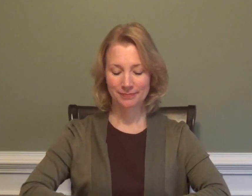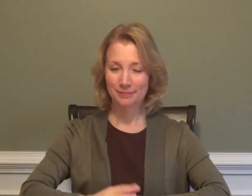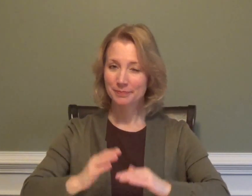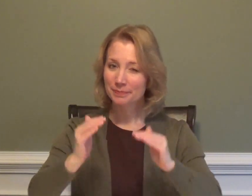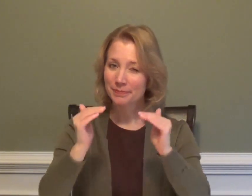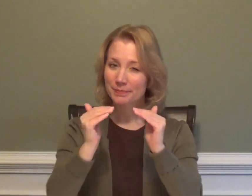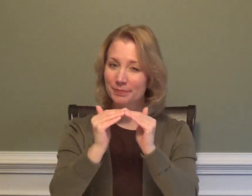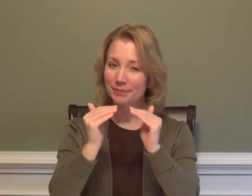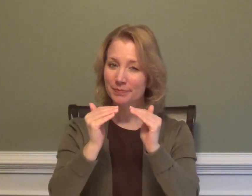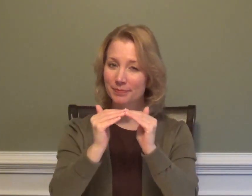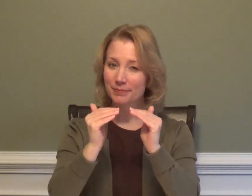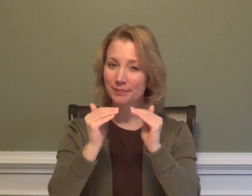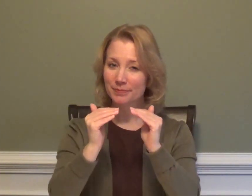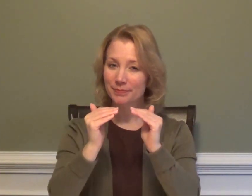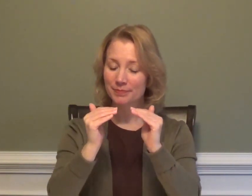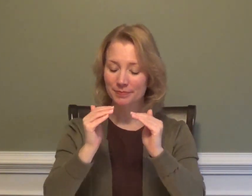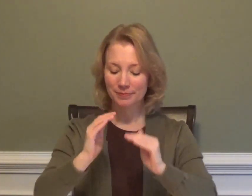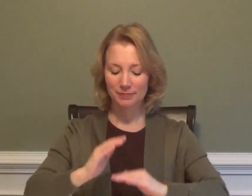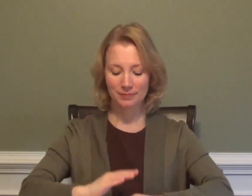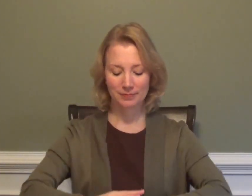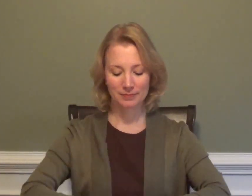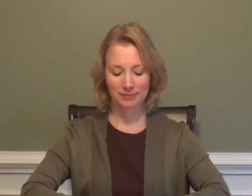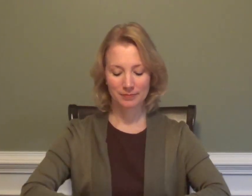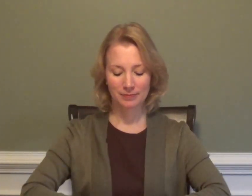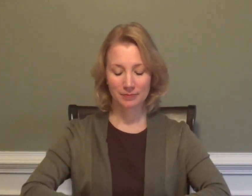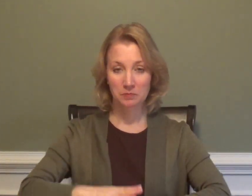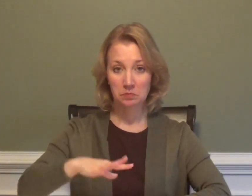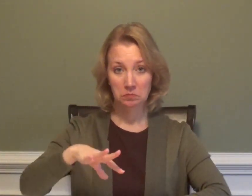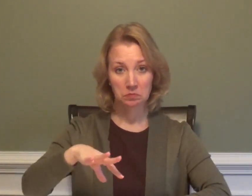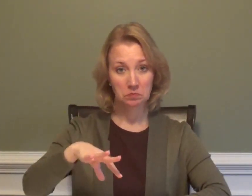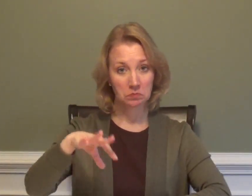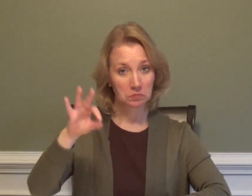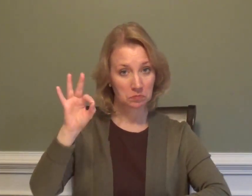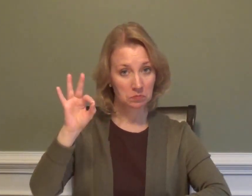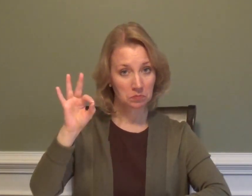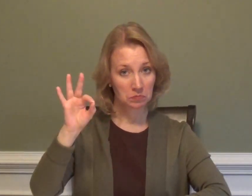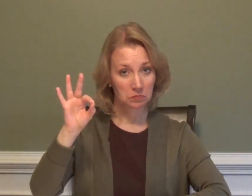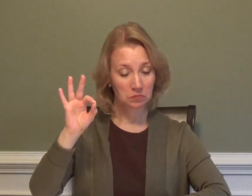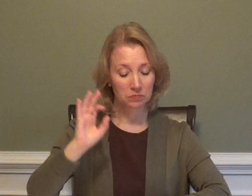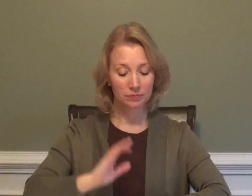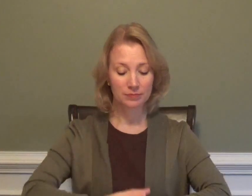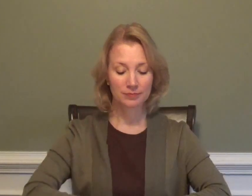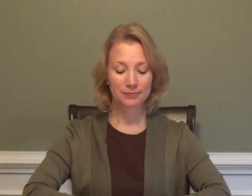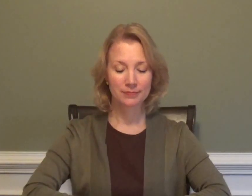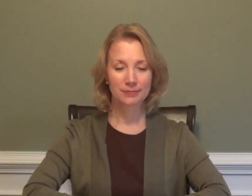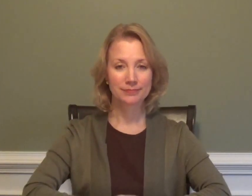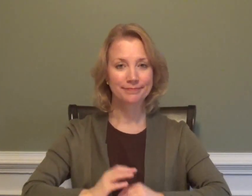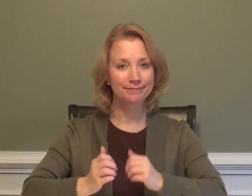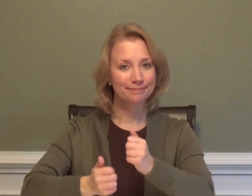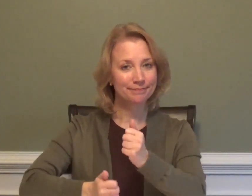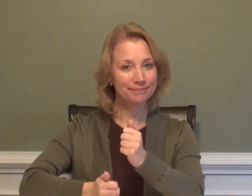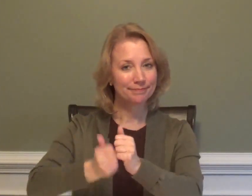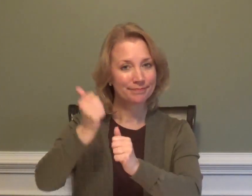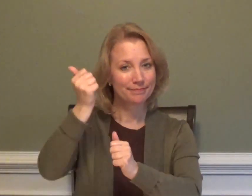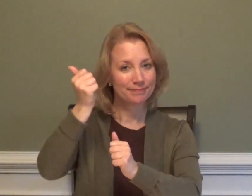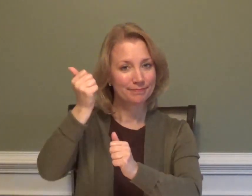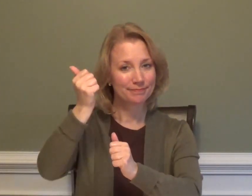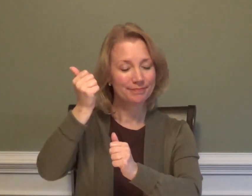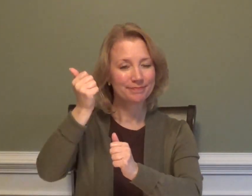EQUAL CHOOSE / PICK UP MOST